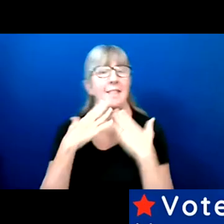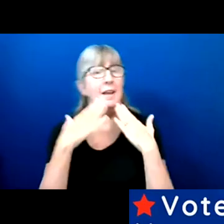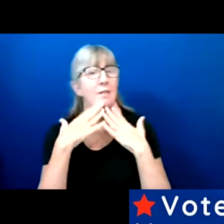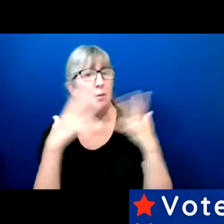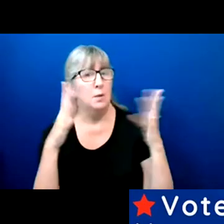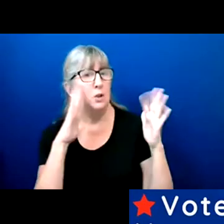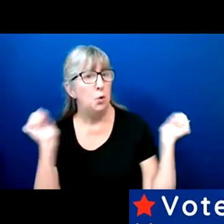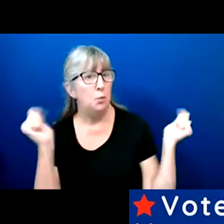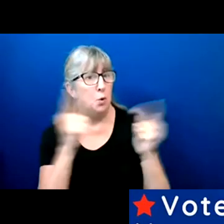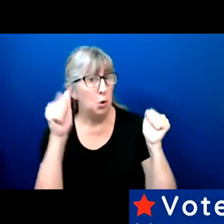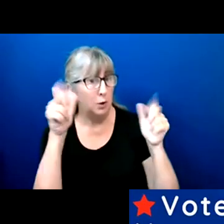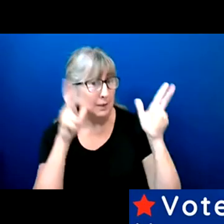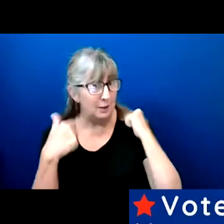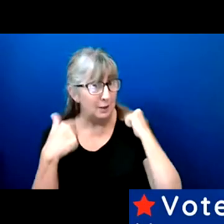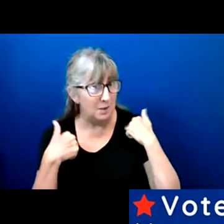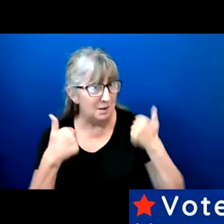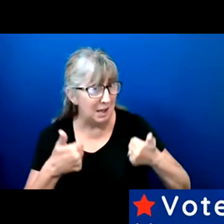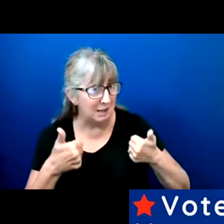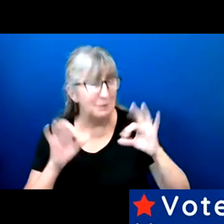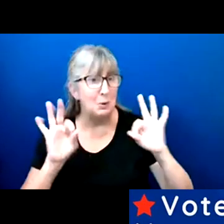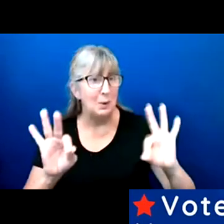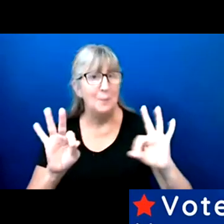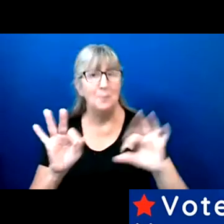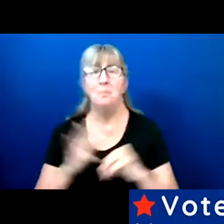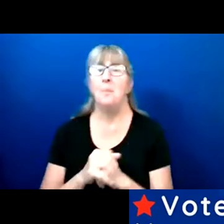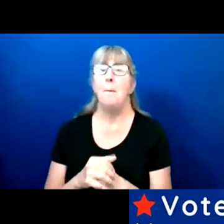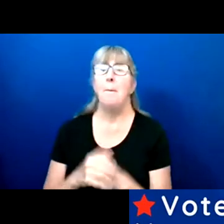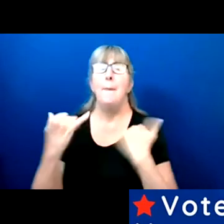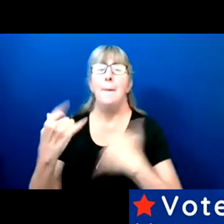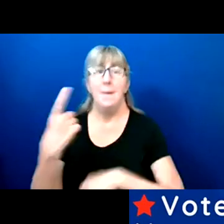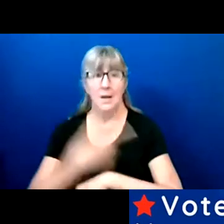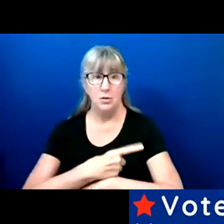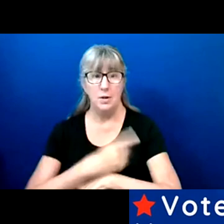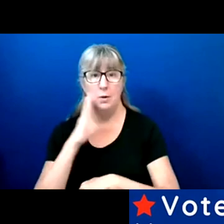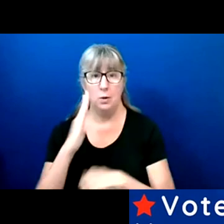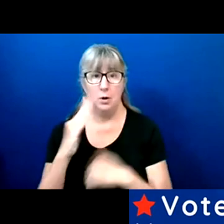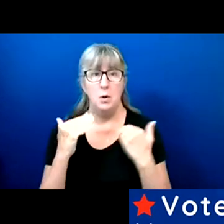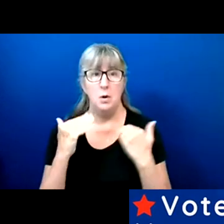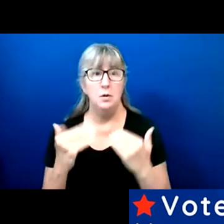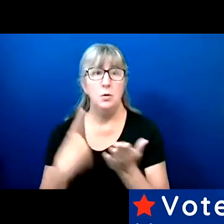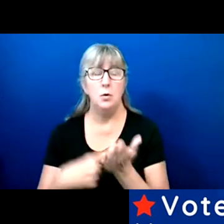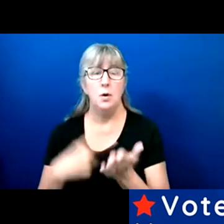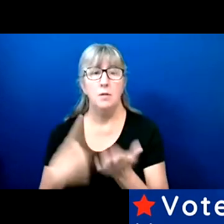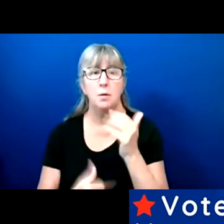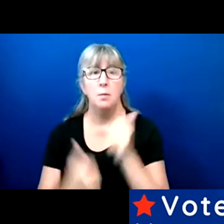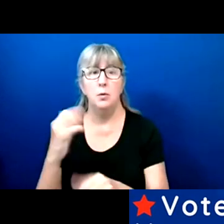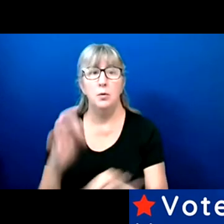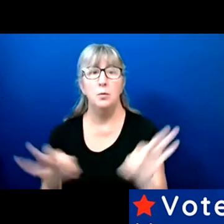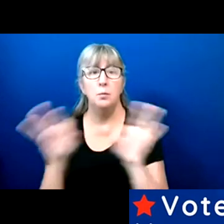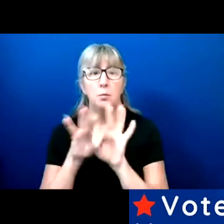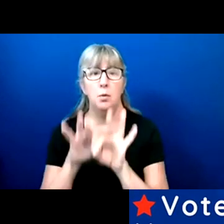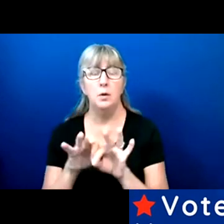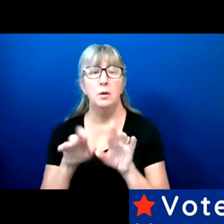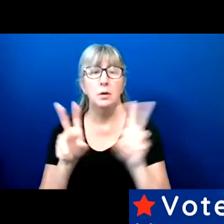Yes? Excellent. So today, we're going to cover the most important topic.